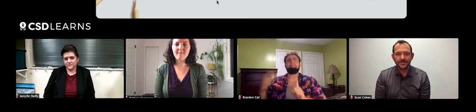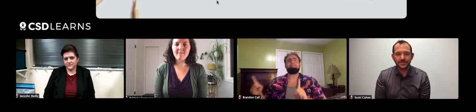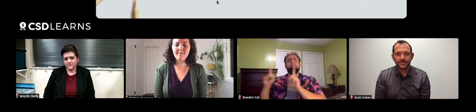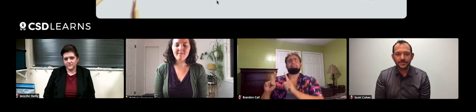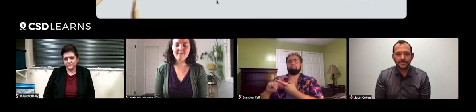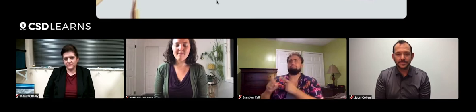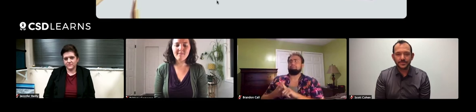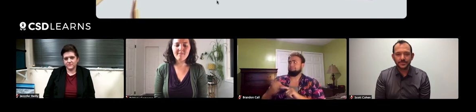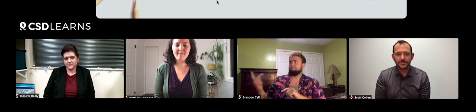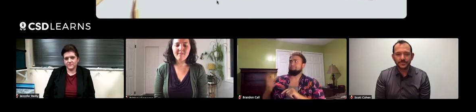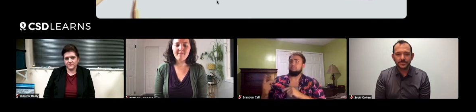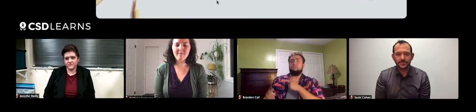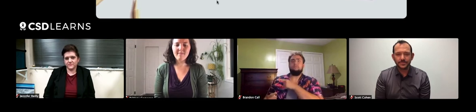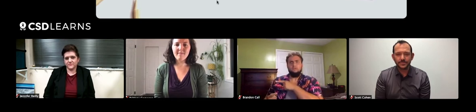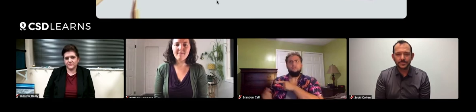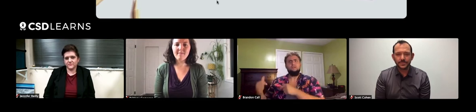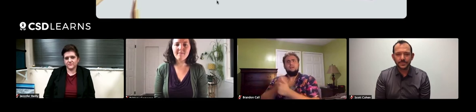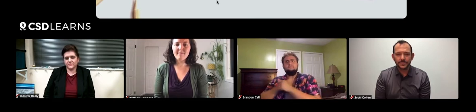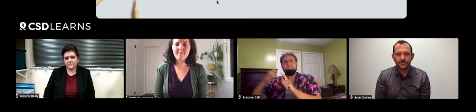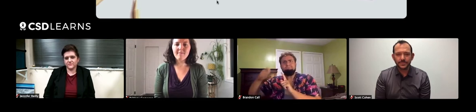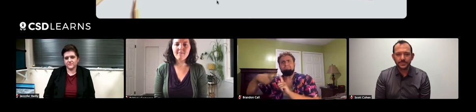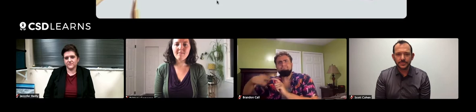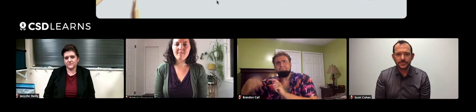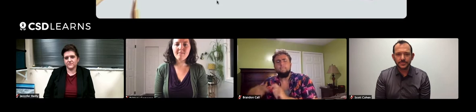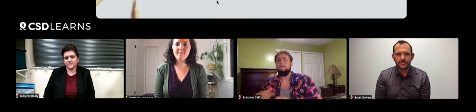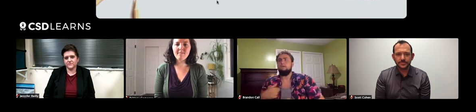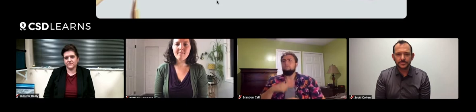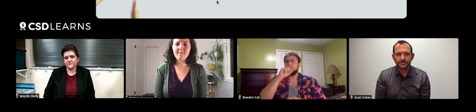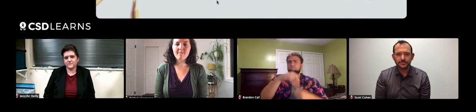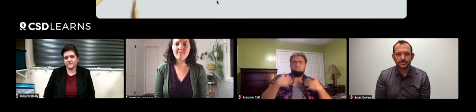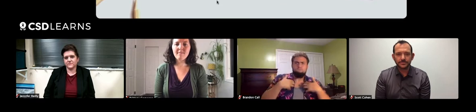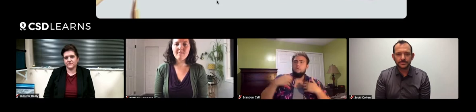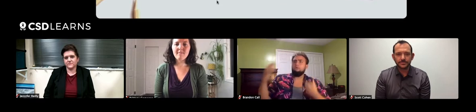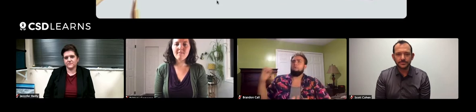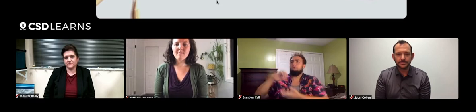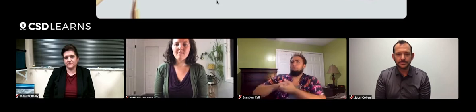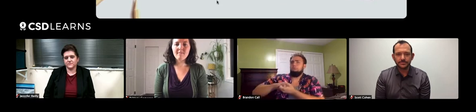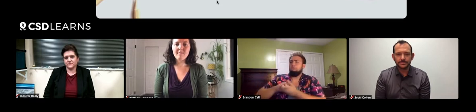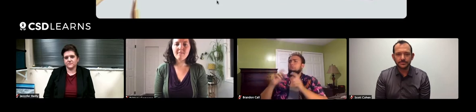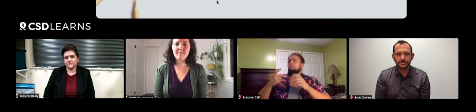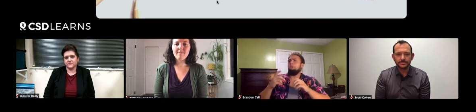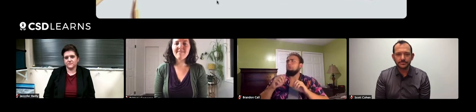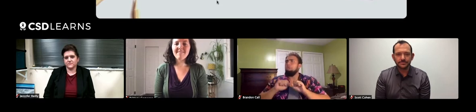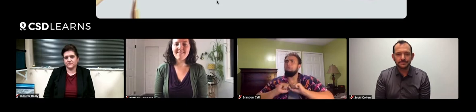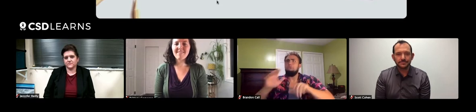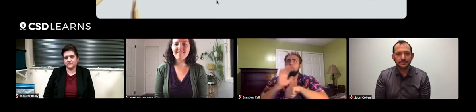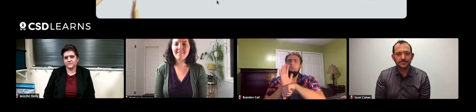Then one day, I met a friend who liked fishing and I like backpacking, and we thought, let's make some videos.